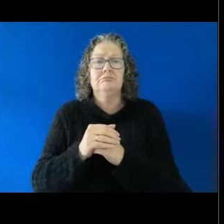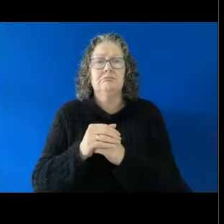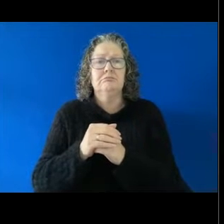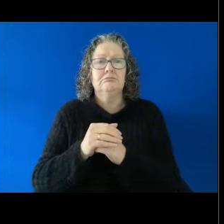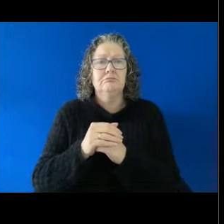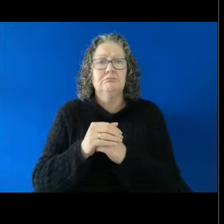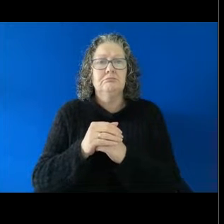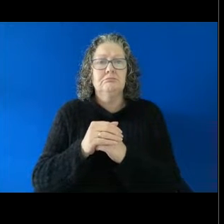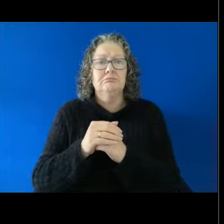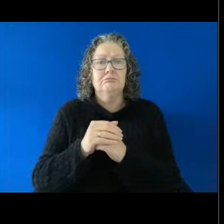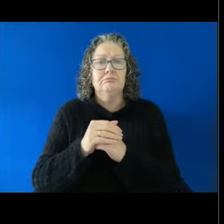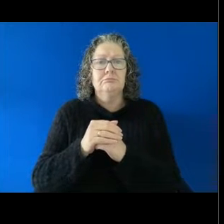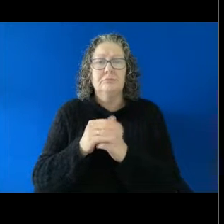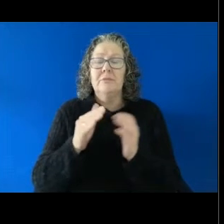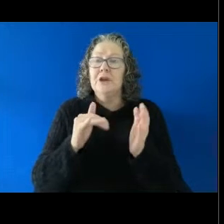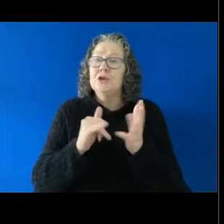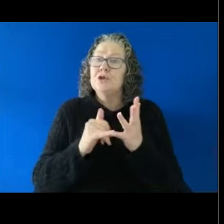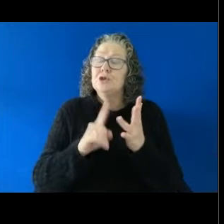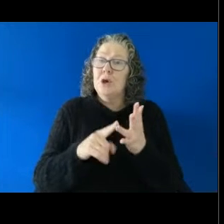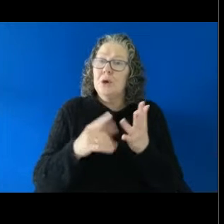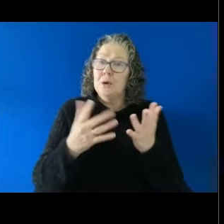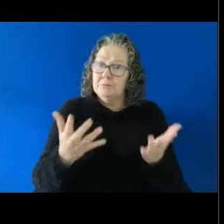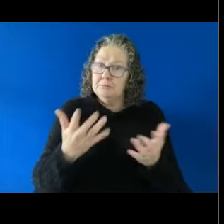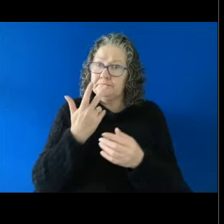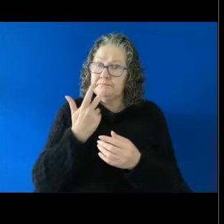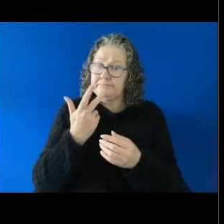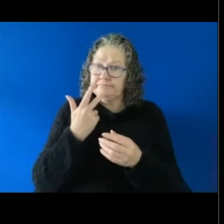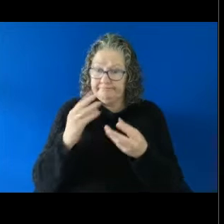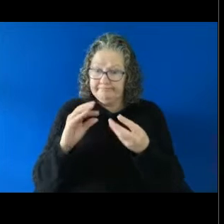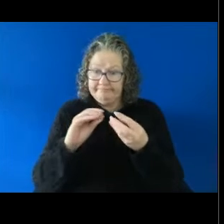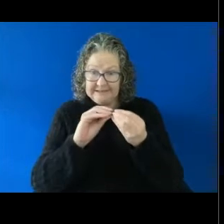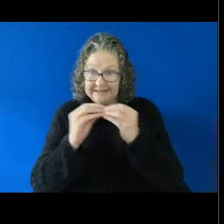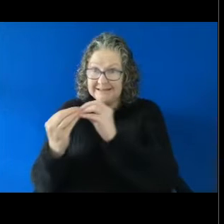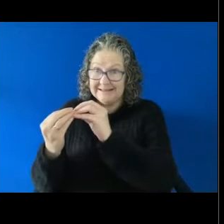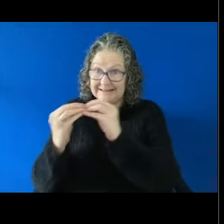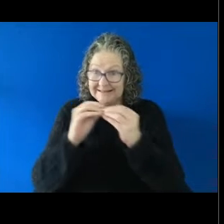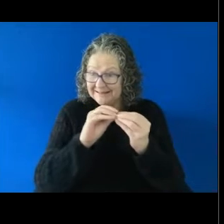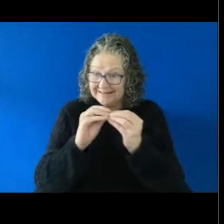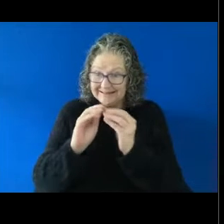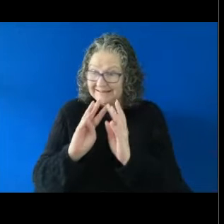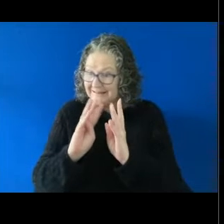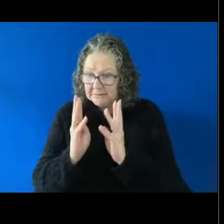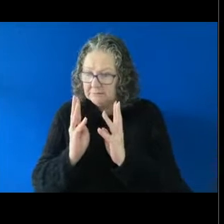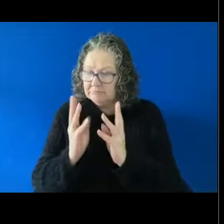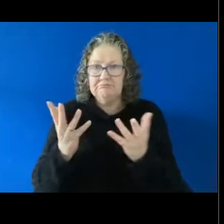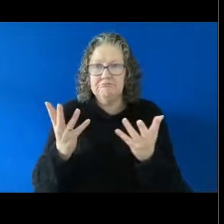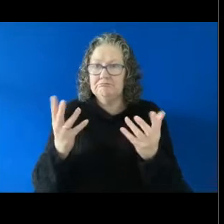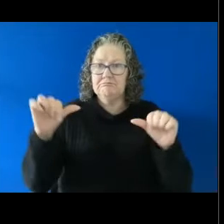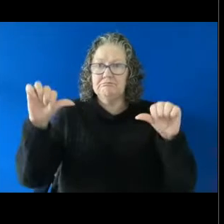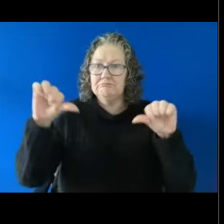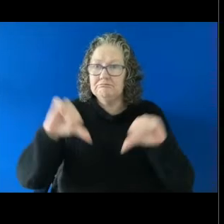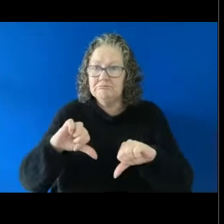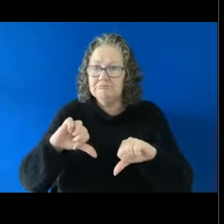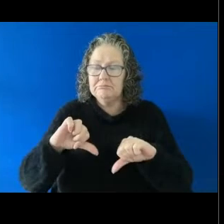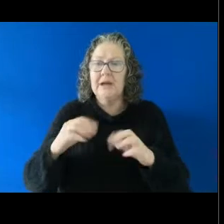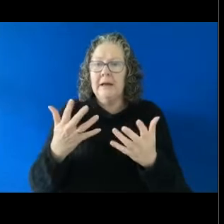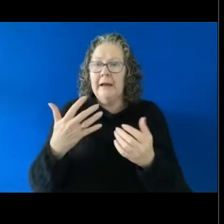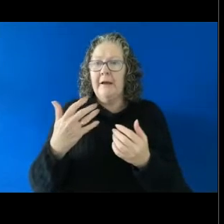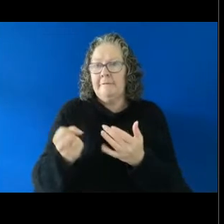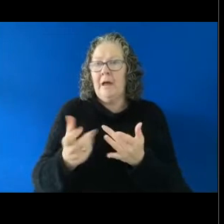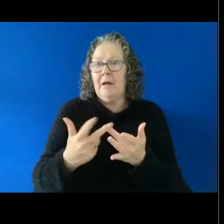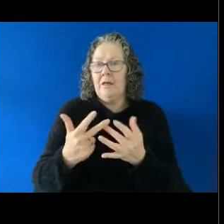So if the conciliation process is successful there are other options for people affected